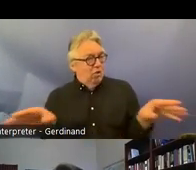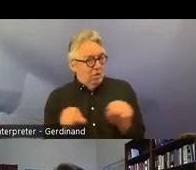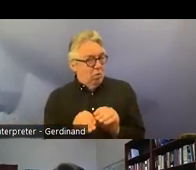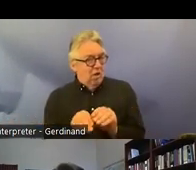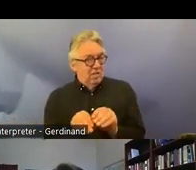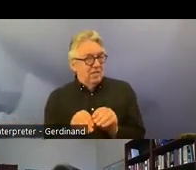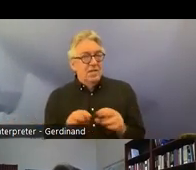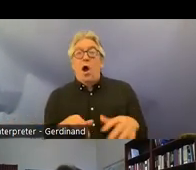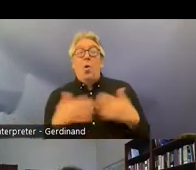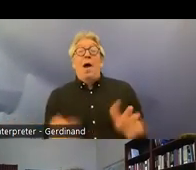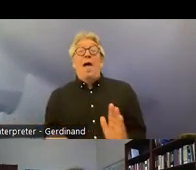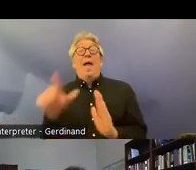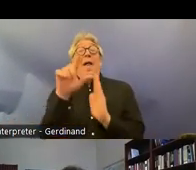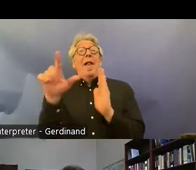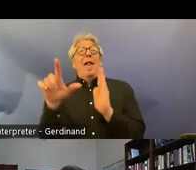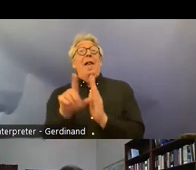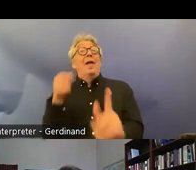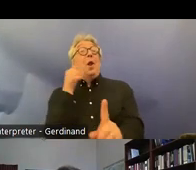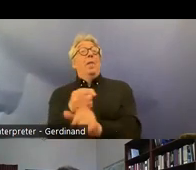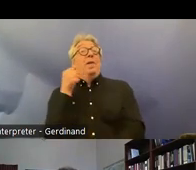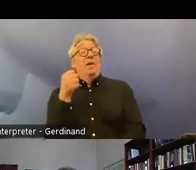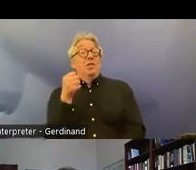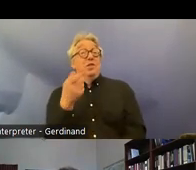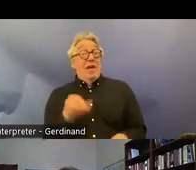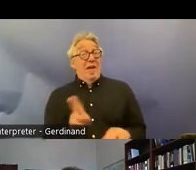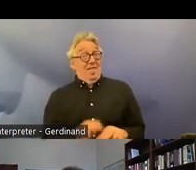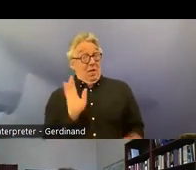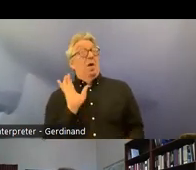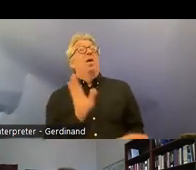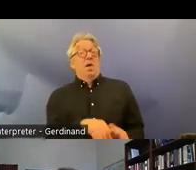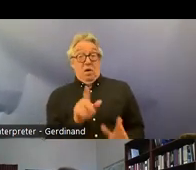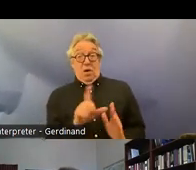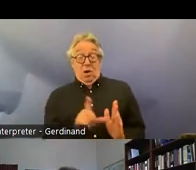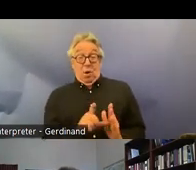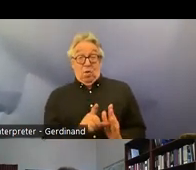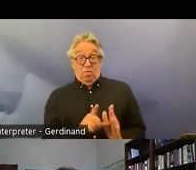the legal implications of incorporation and that question needs to